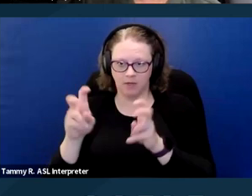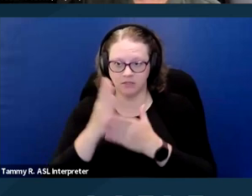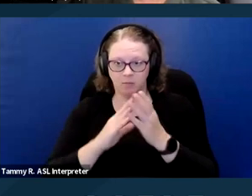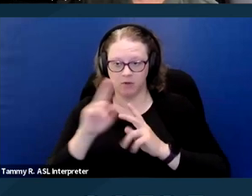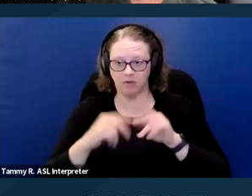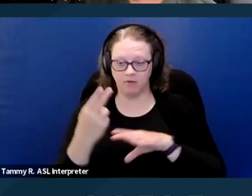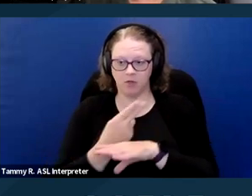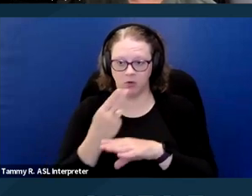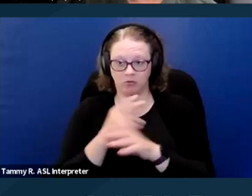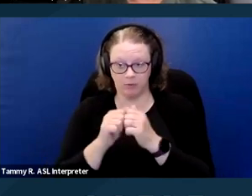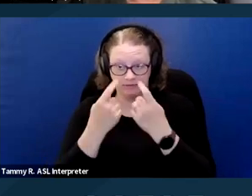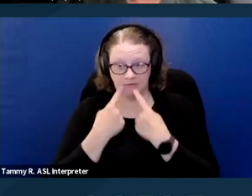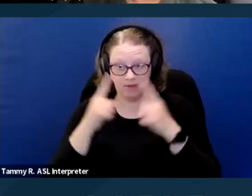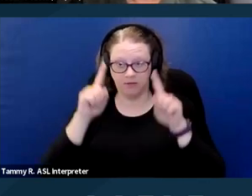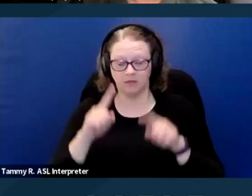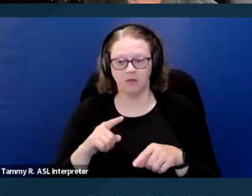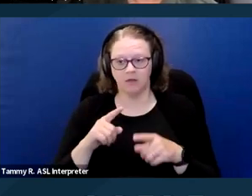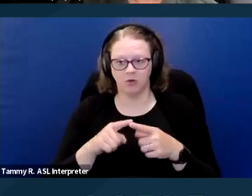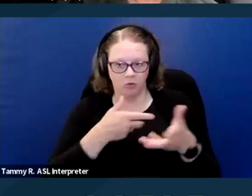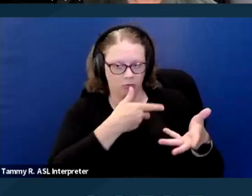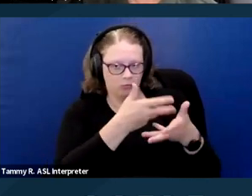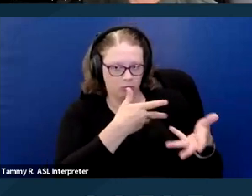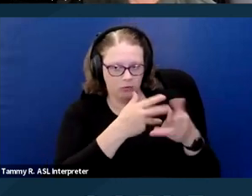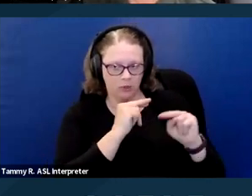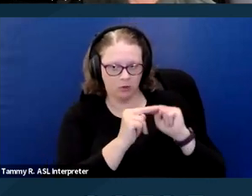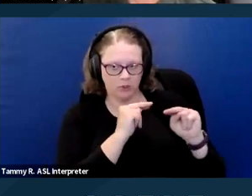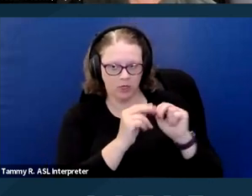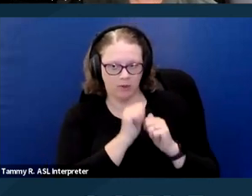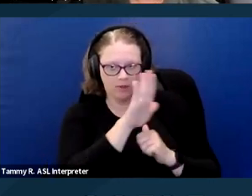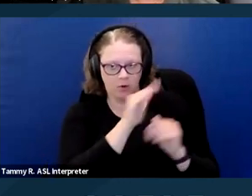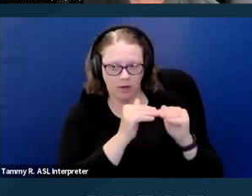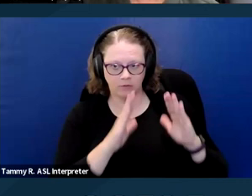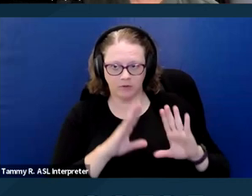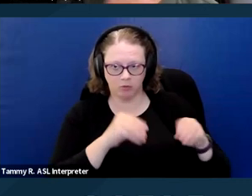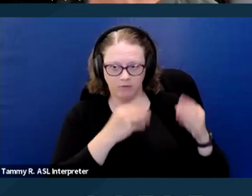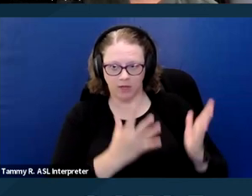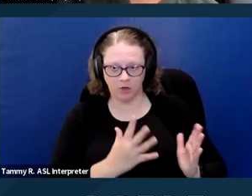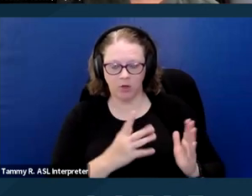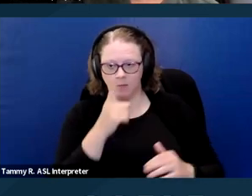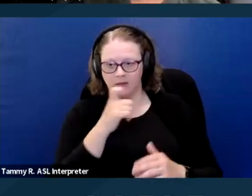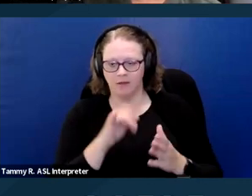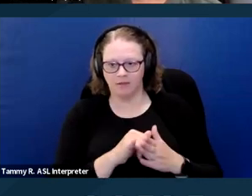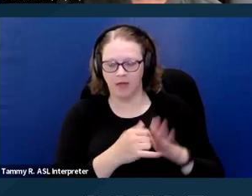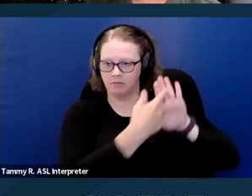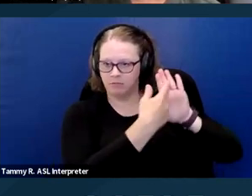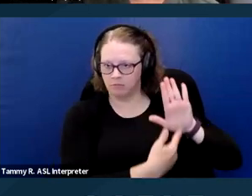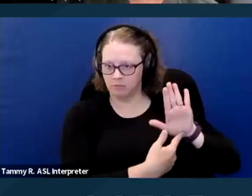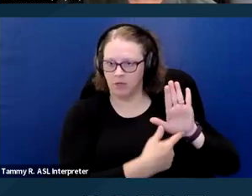to negotiate with their housing provider 'cause it does set forth kind of what was in